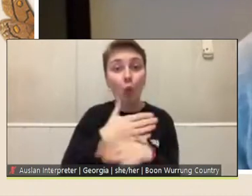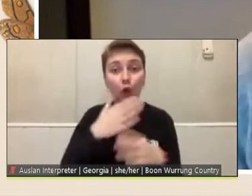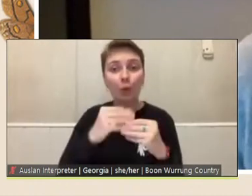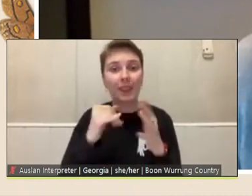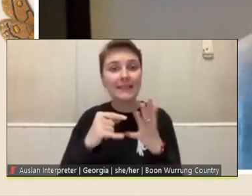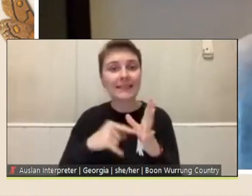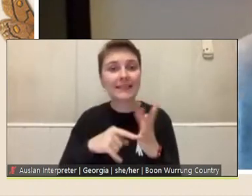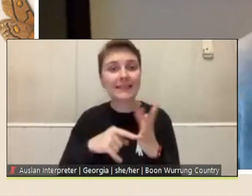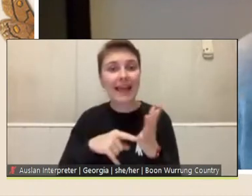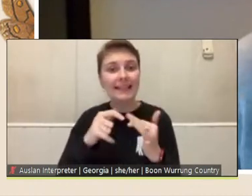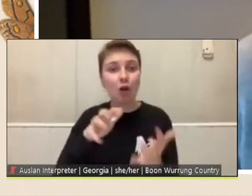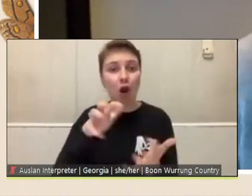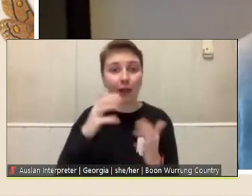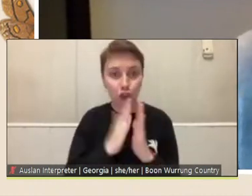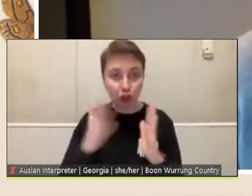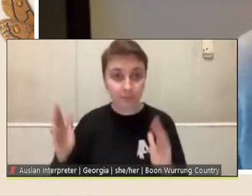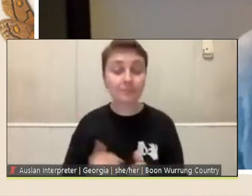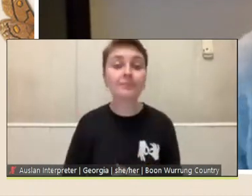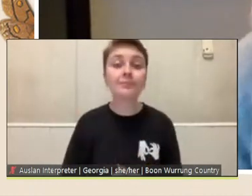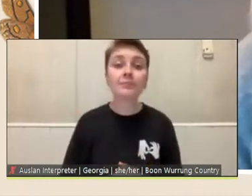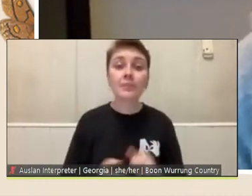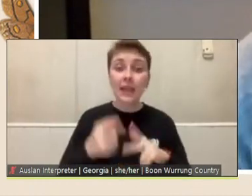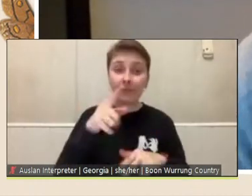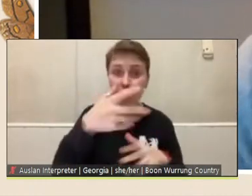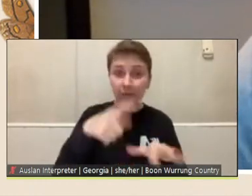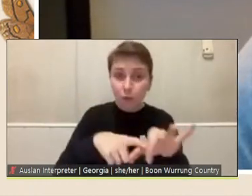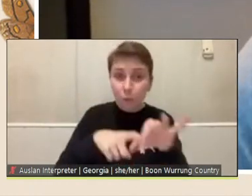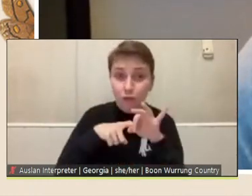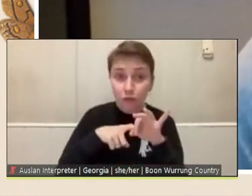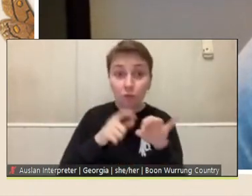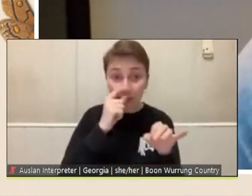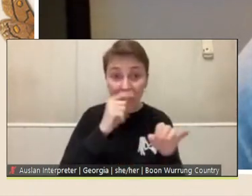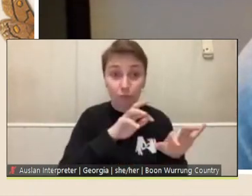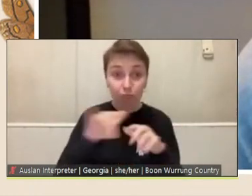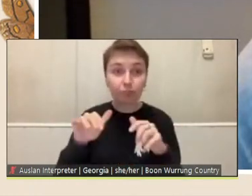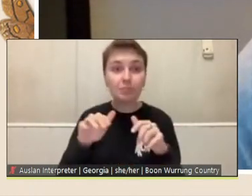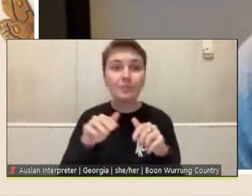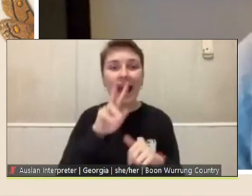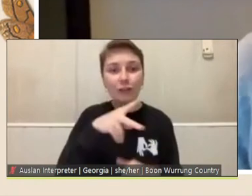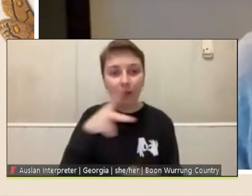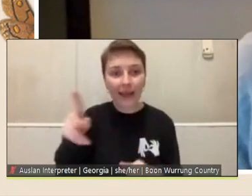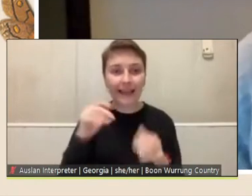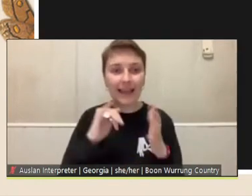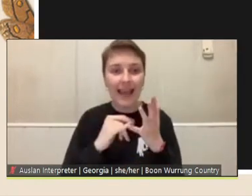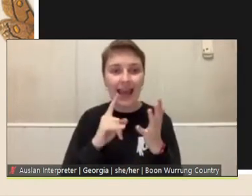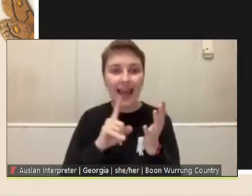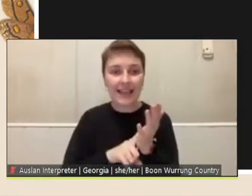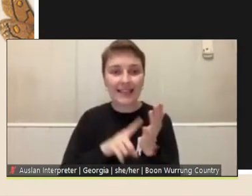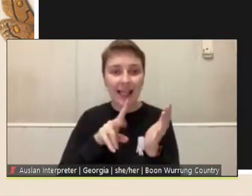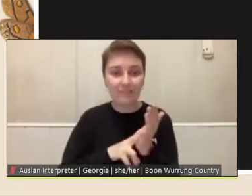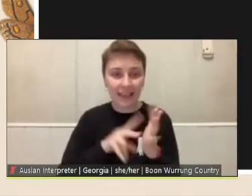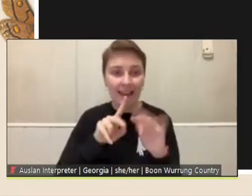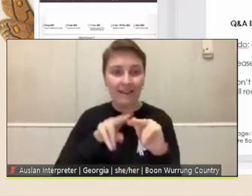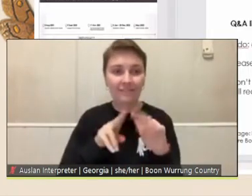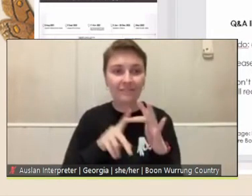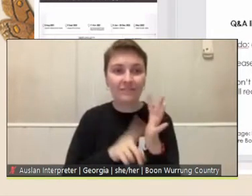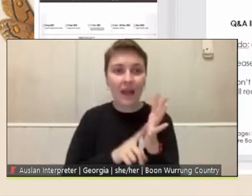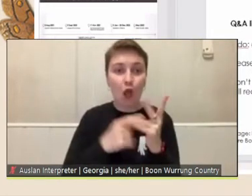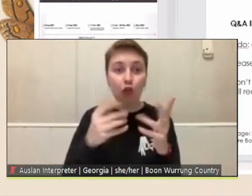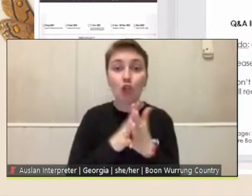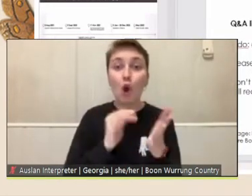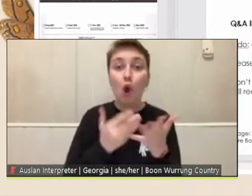if you have a question, simply type in the hashtag slvfellows on the Slider link on your screen. Feel